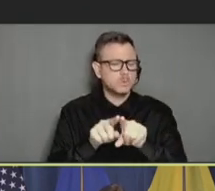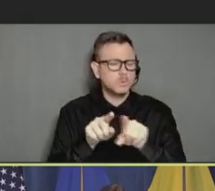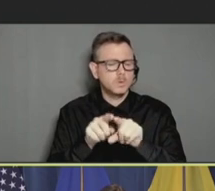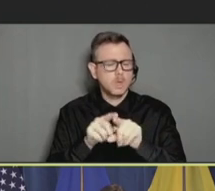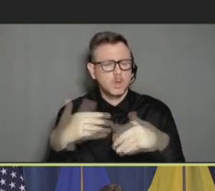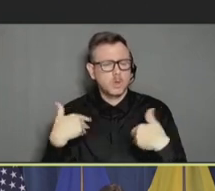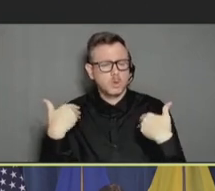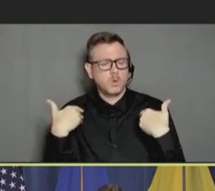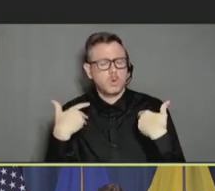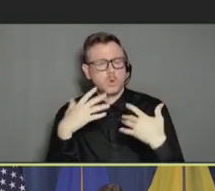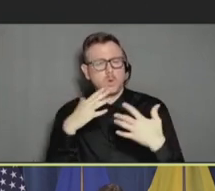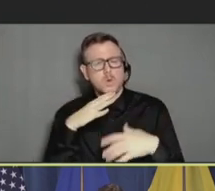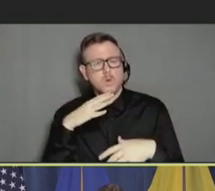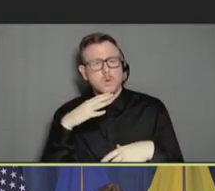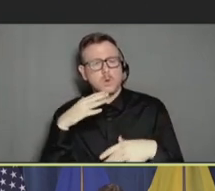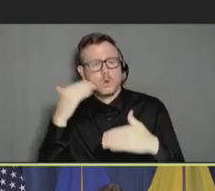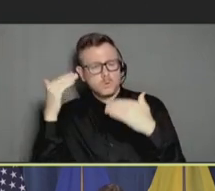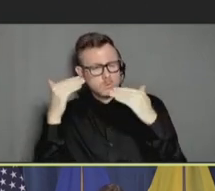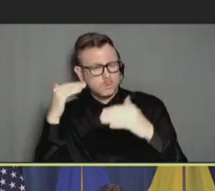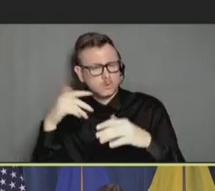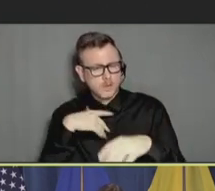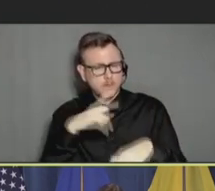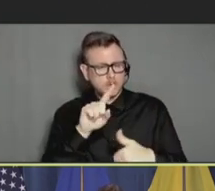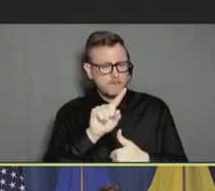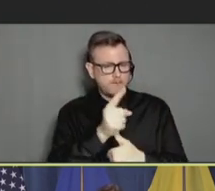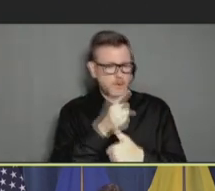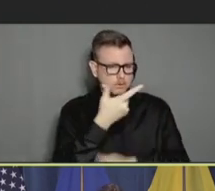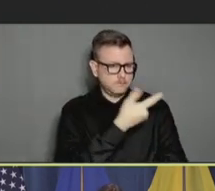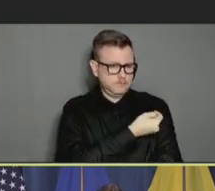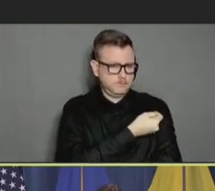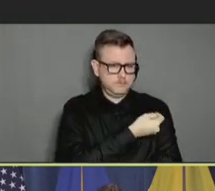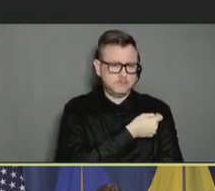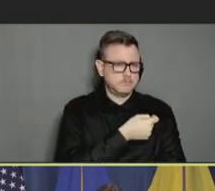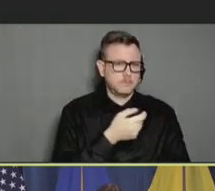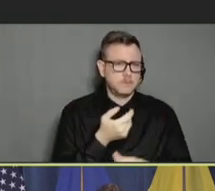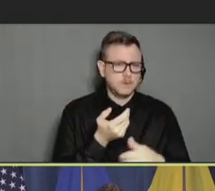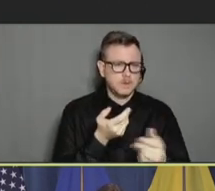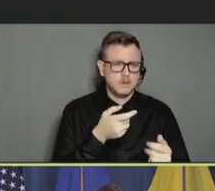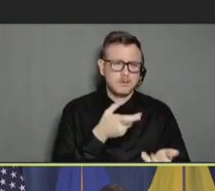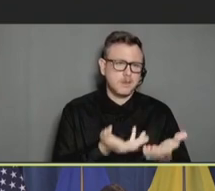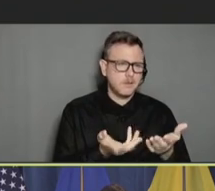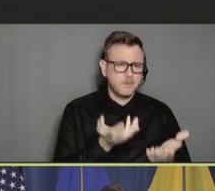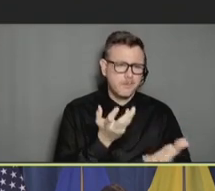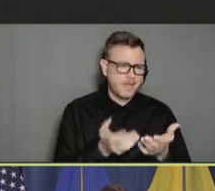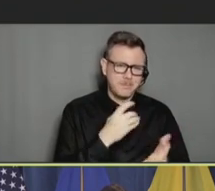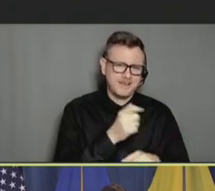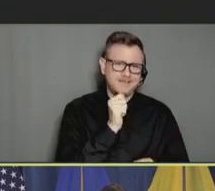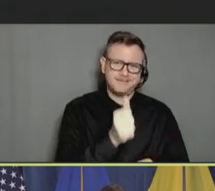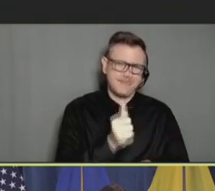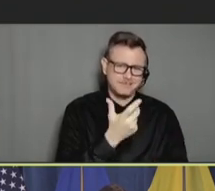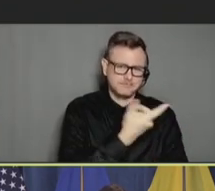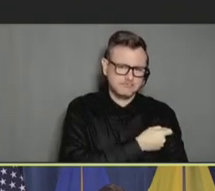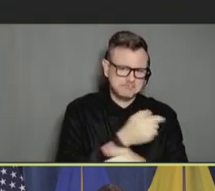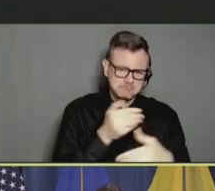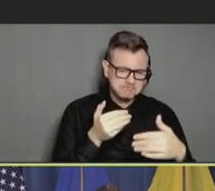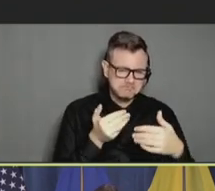series but were unlikely to receive a booster. And they said a lot of things that I think